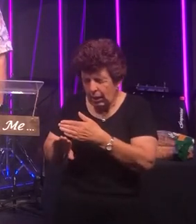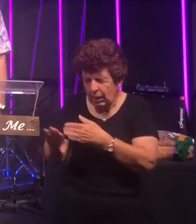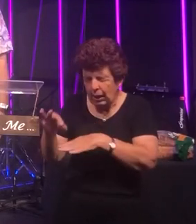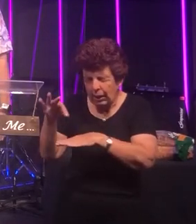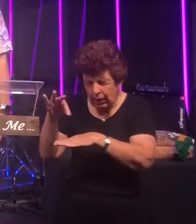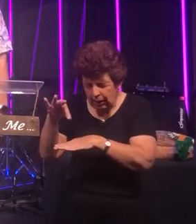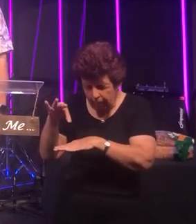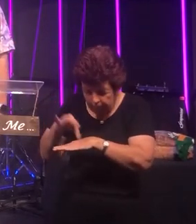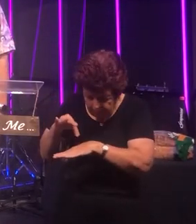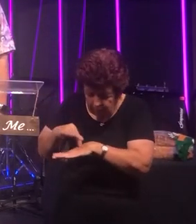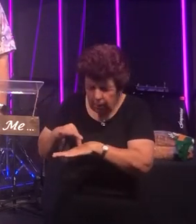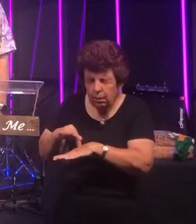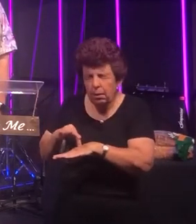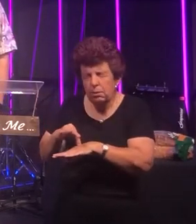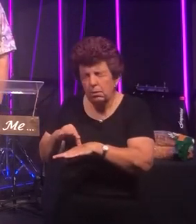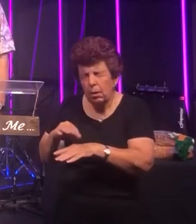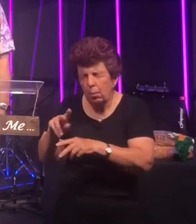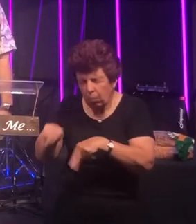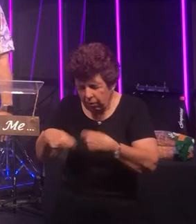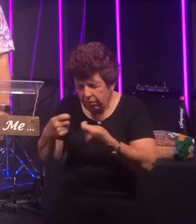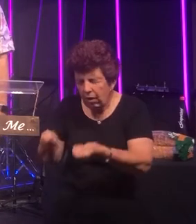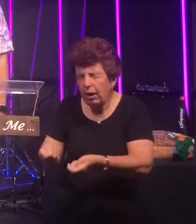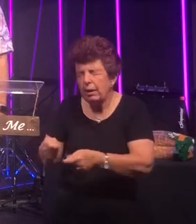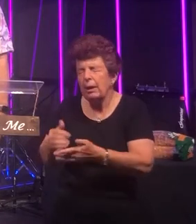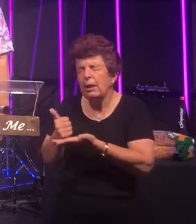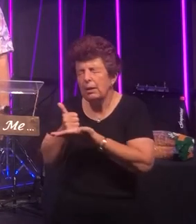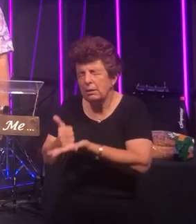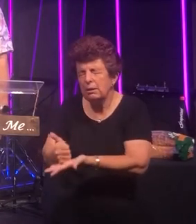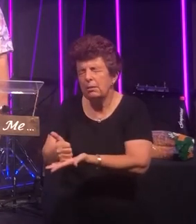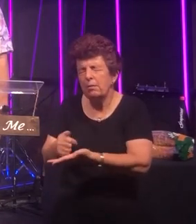care and providing assistance to those that are unwell we just